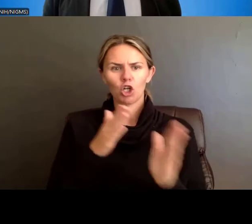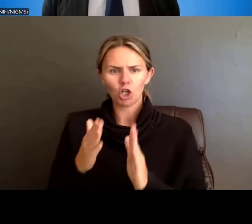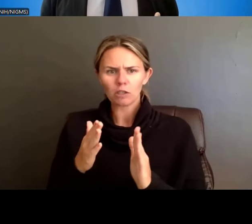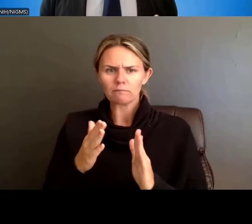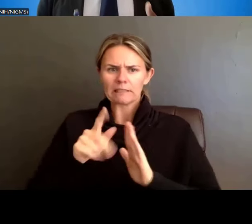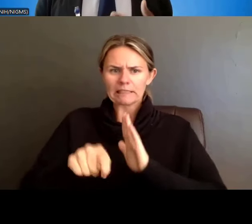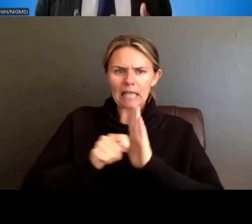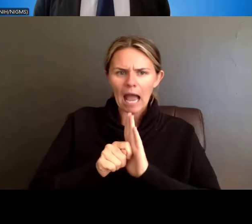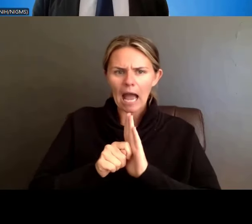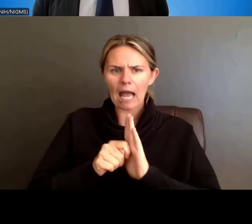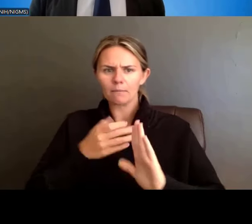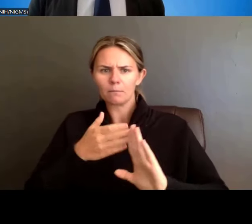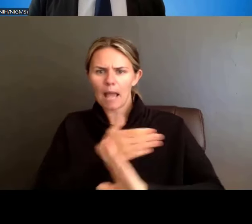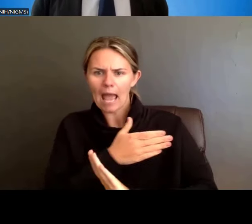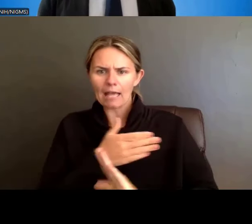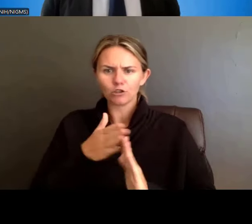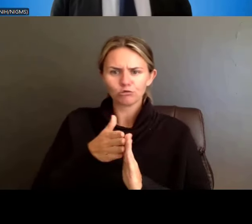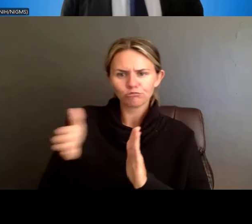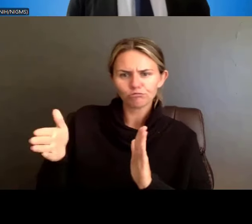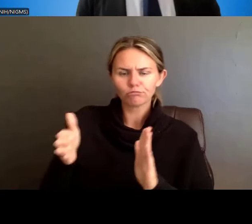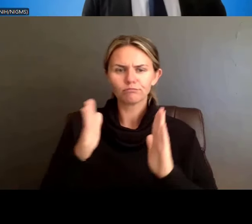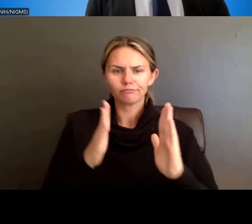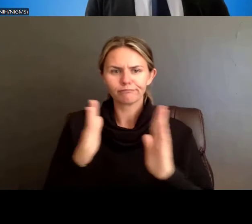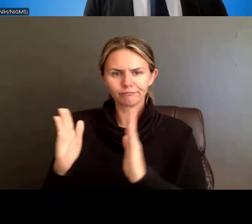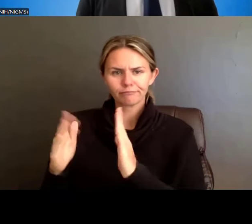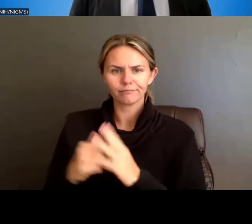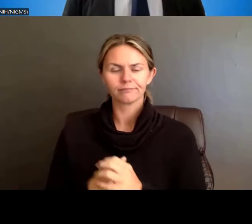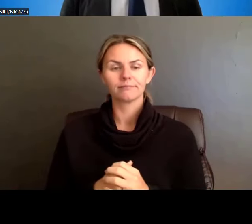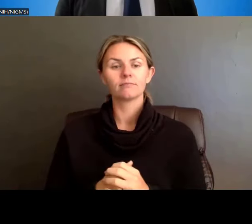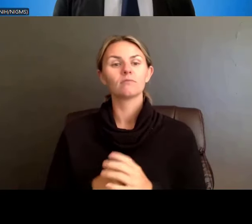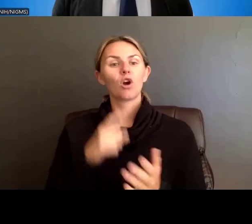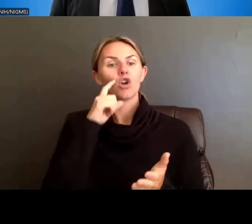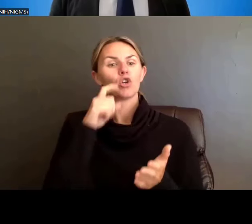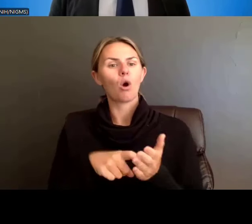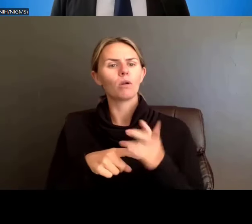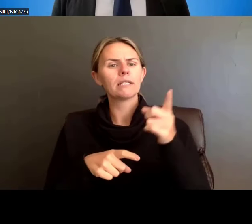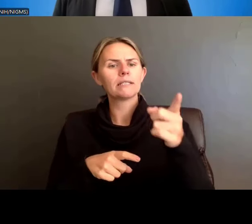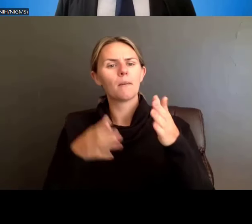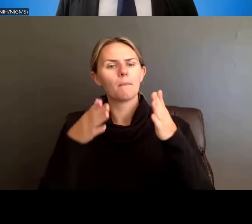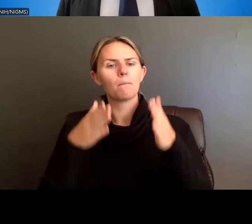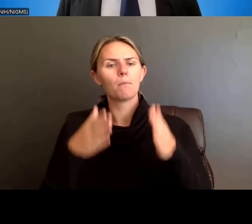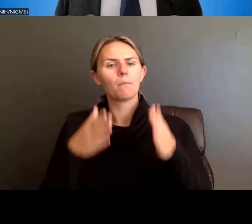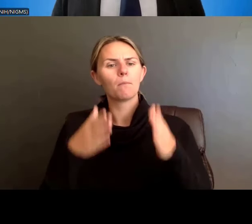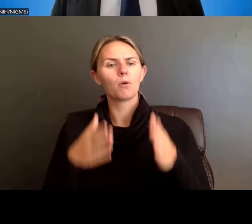You will notice in the middle, a trainee named Daniel Barr, we included an example of a pre-print.